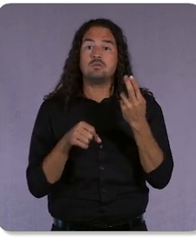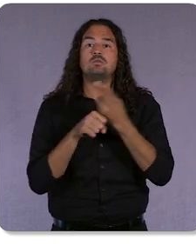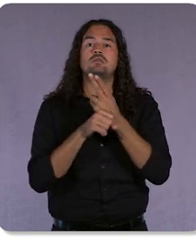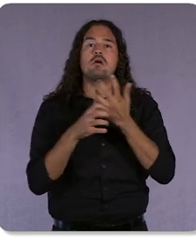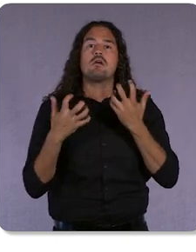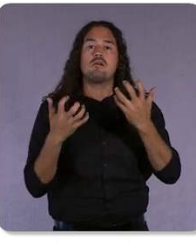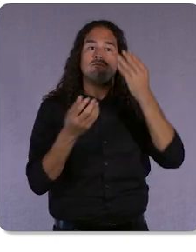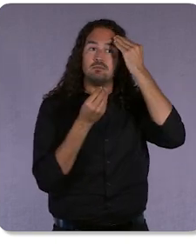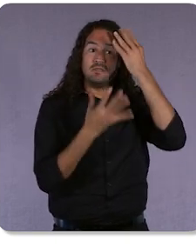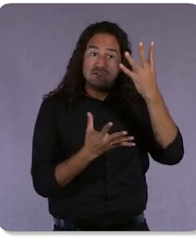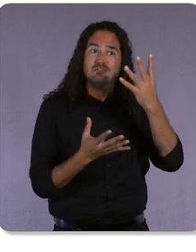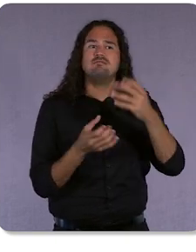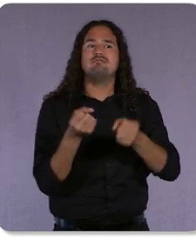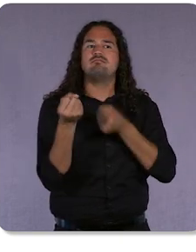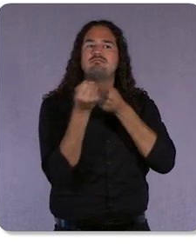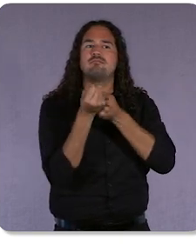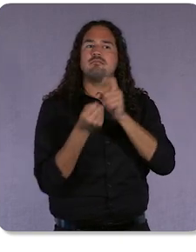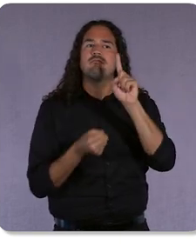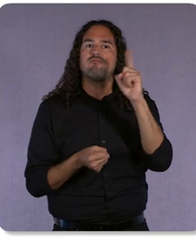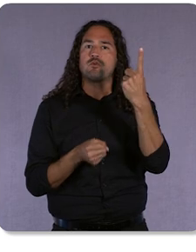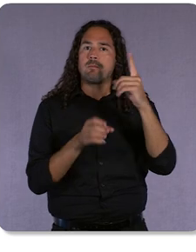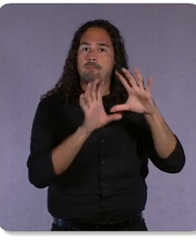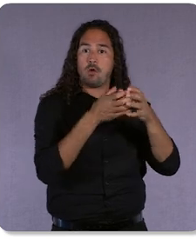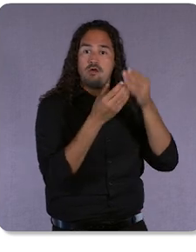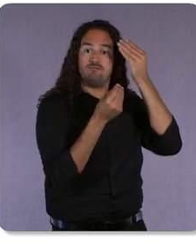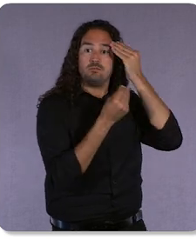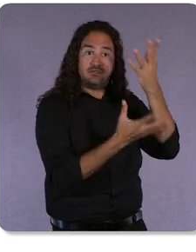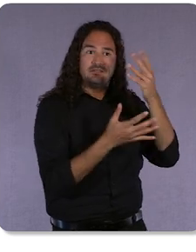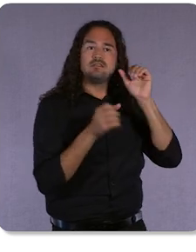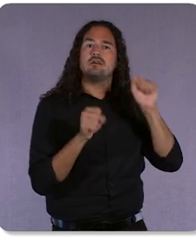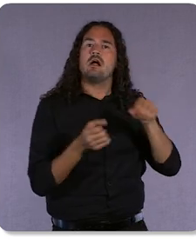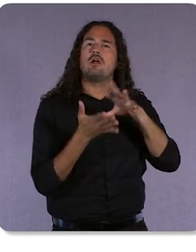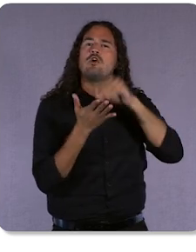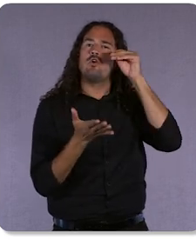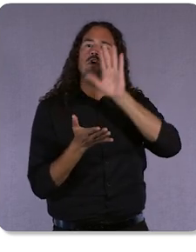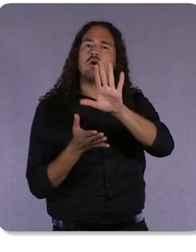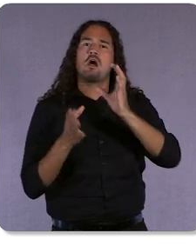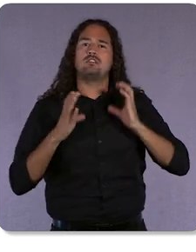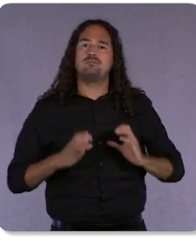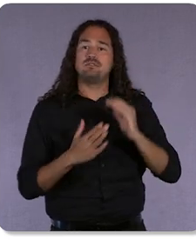you can learn more about your customer lists. Perhaps that “High Value” audience list needs